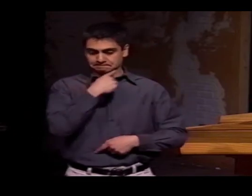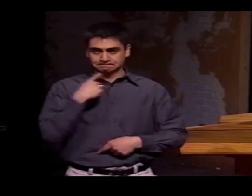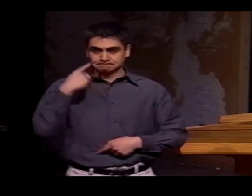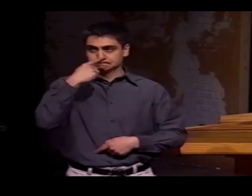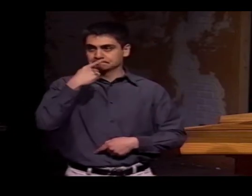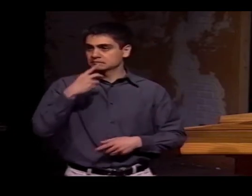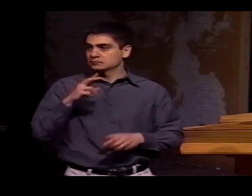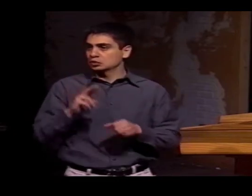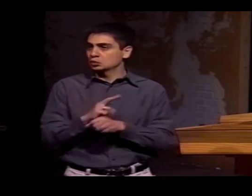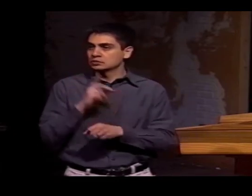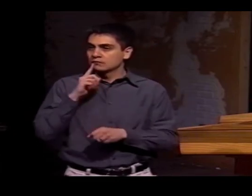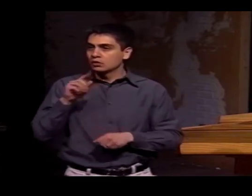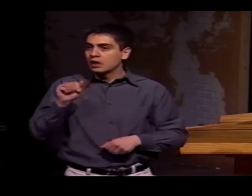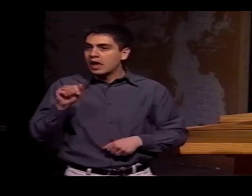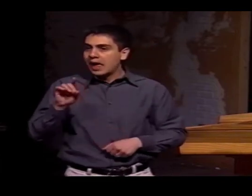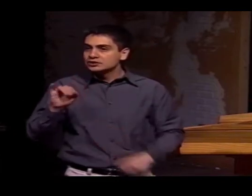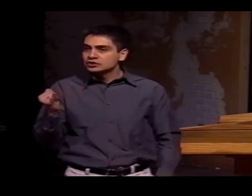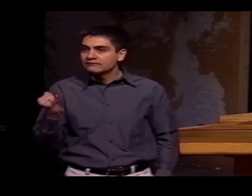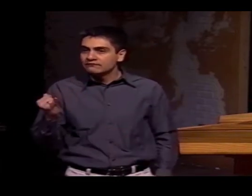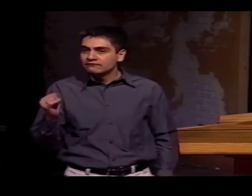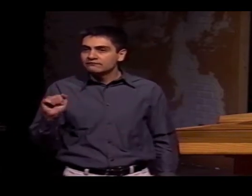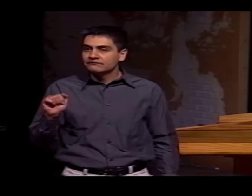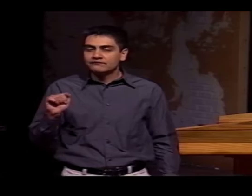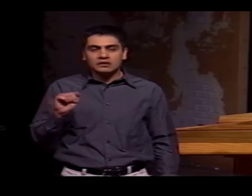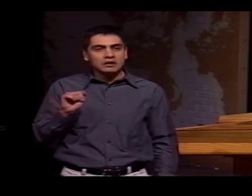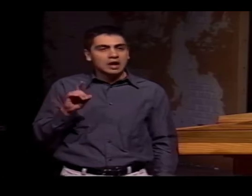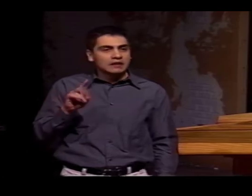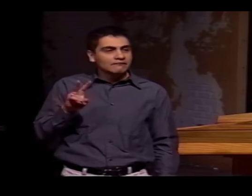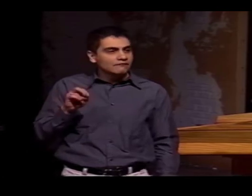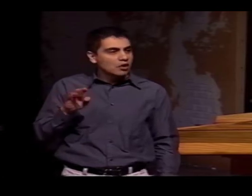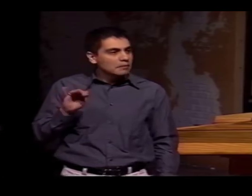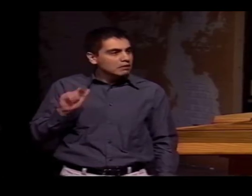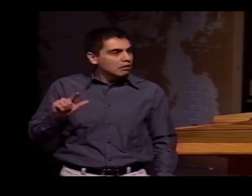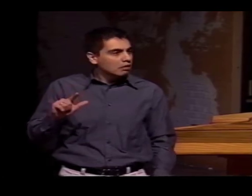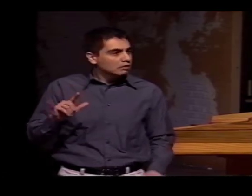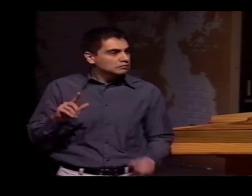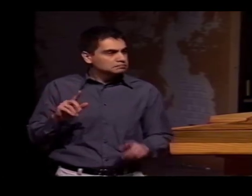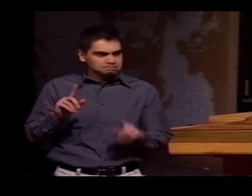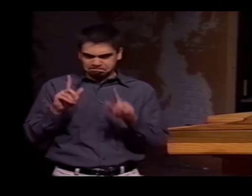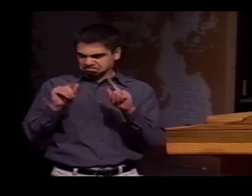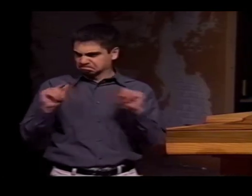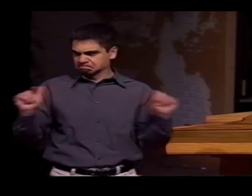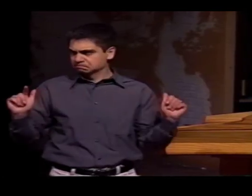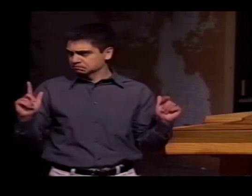IF YOU WERE TO PAY CLOSE ATTENTION TO A PERSON'S MOUTH, YOU WILL FIND THE ADVERBIAL FORM